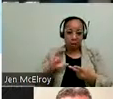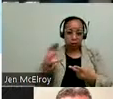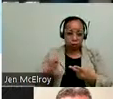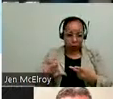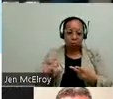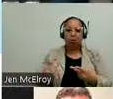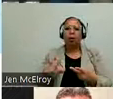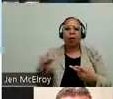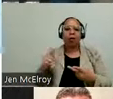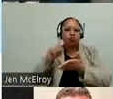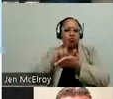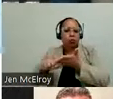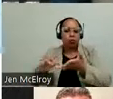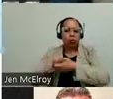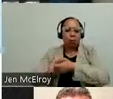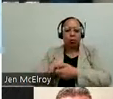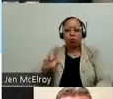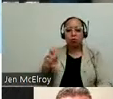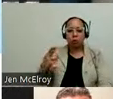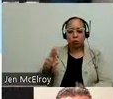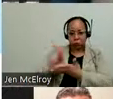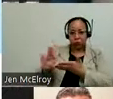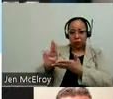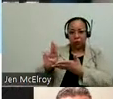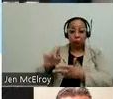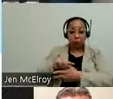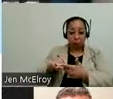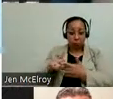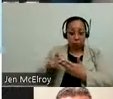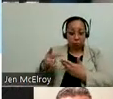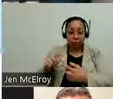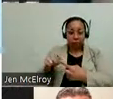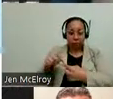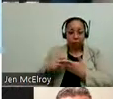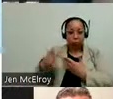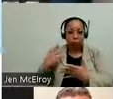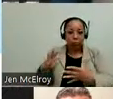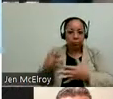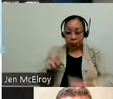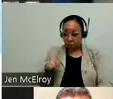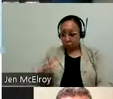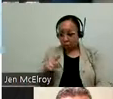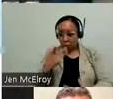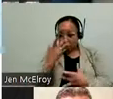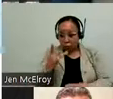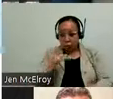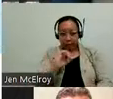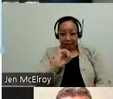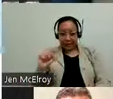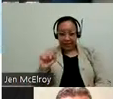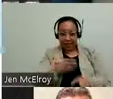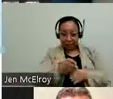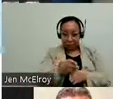partner, Rush University. That's where this program, we connected people who